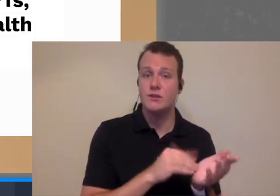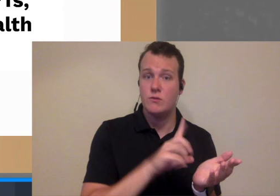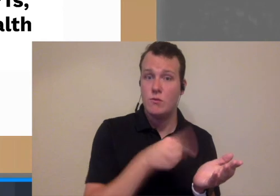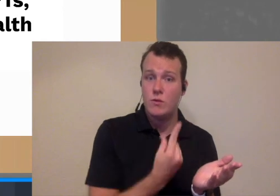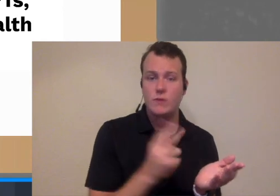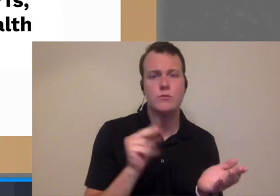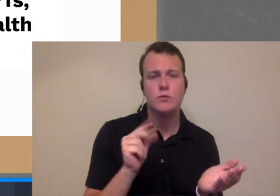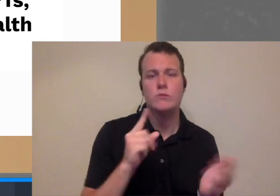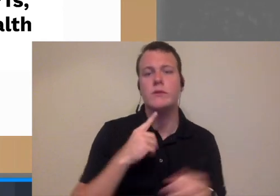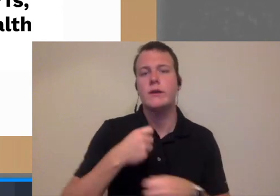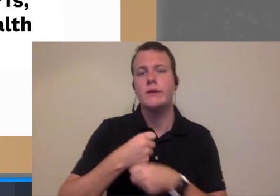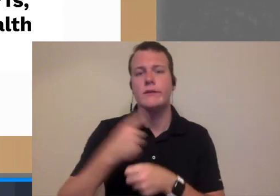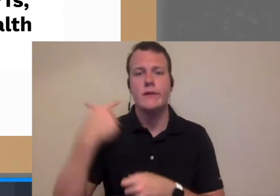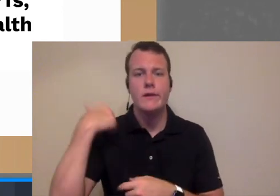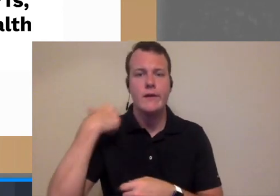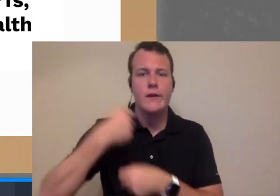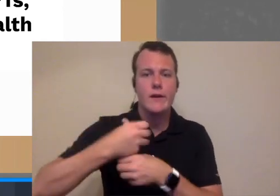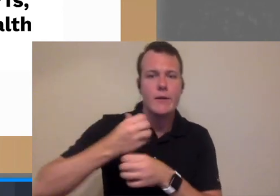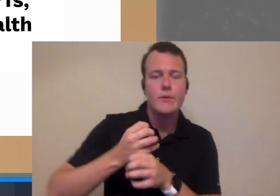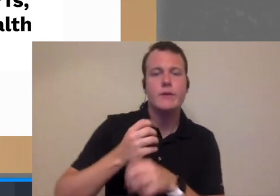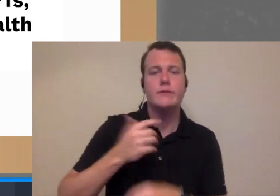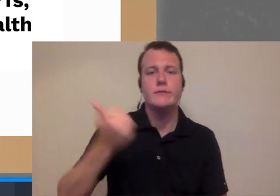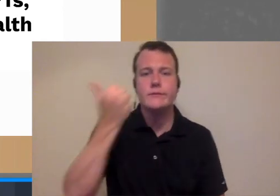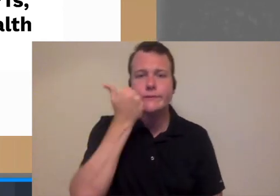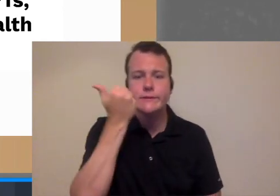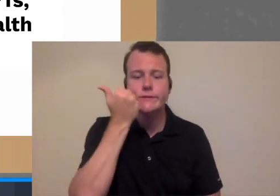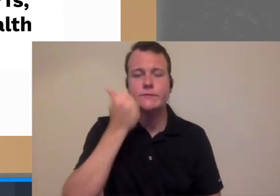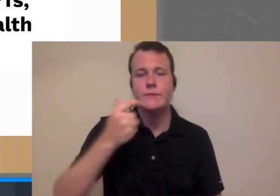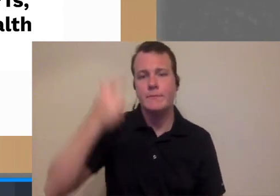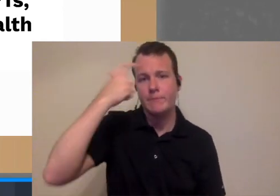not just physicians we're talking about chiropractors PT's dentists mental